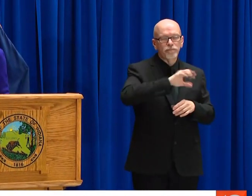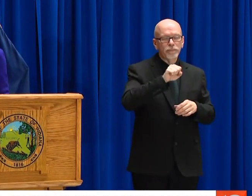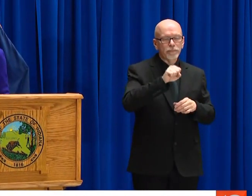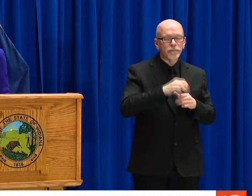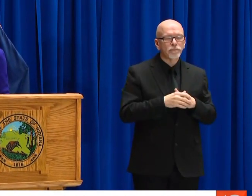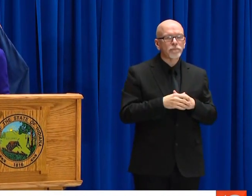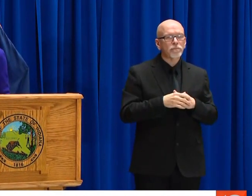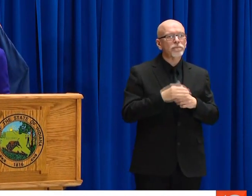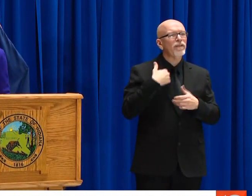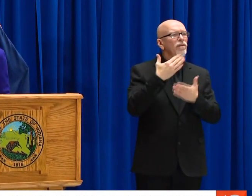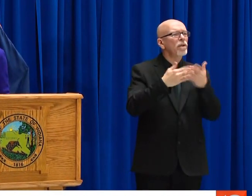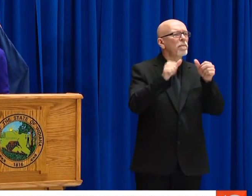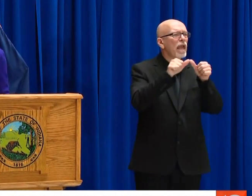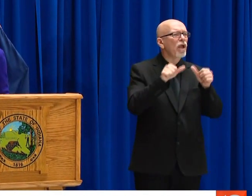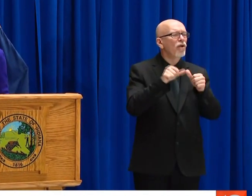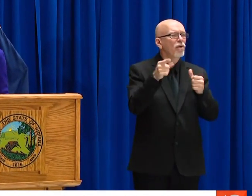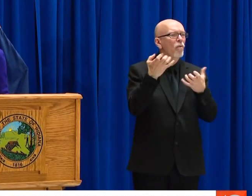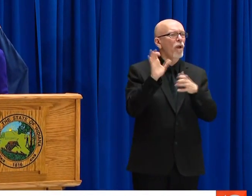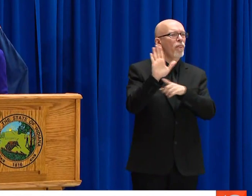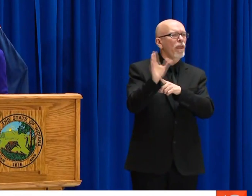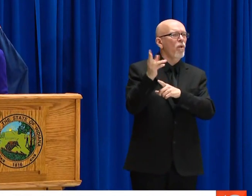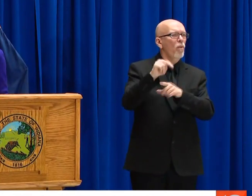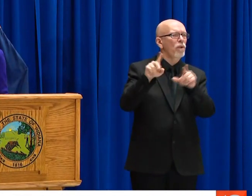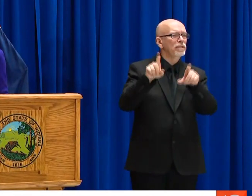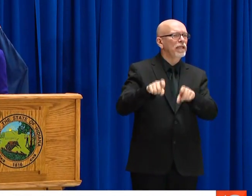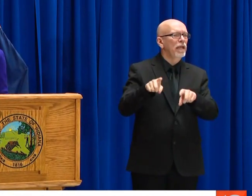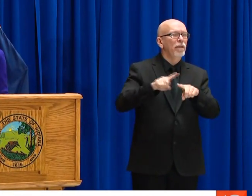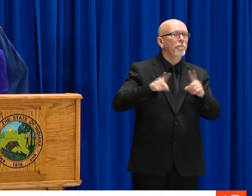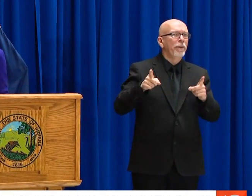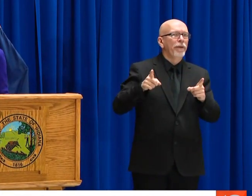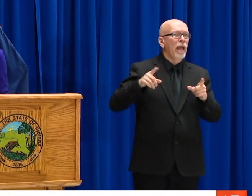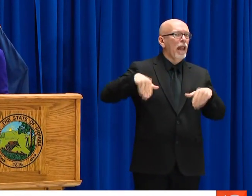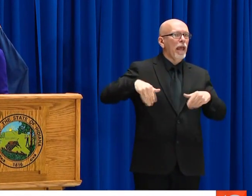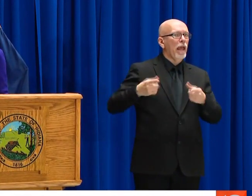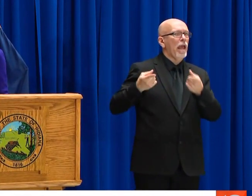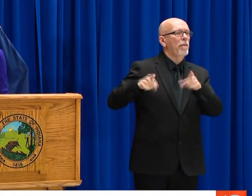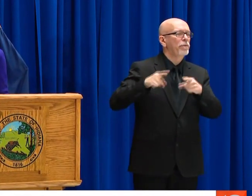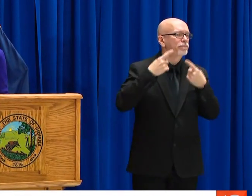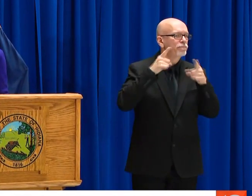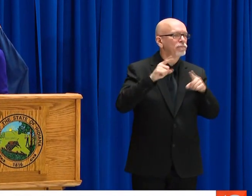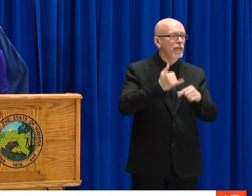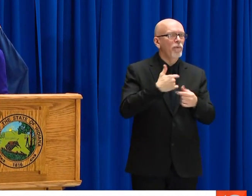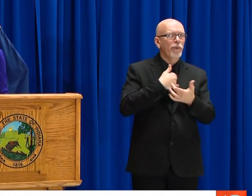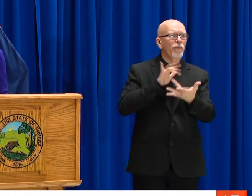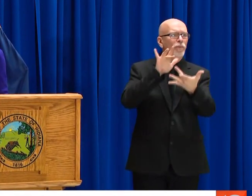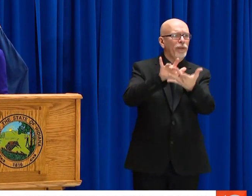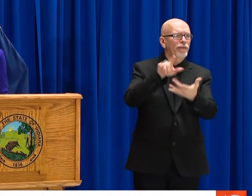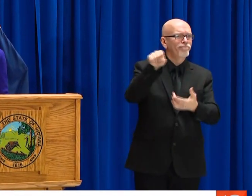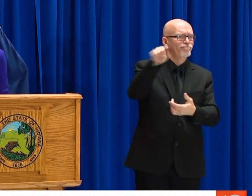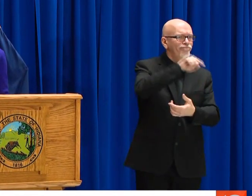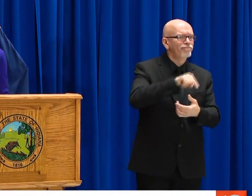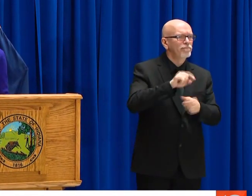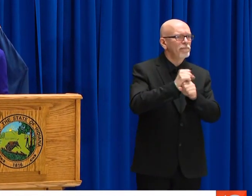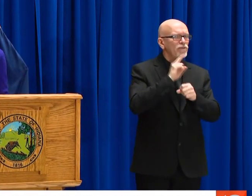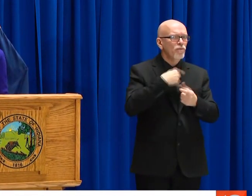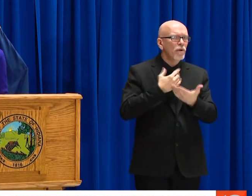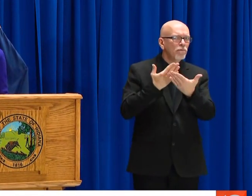HOSPITALS? YES, WE ARE SEEING TESTING AVAILABLE IN ALL PARTS OF OUR STATE. I KNOW THAT THERE ARE A COUPLE OF AREAS THAT WANTED TO DO THEIR